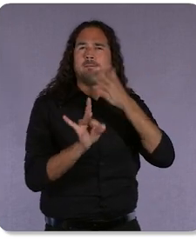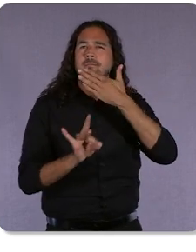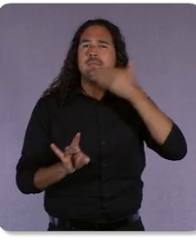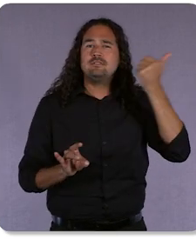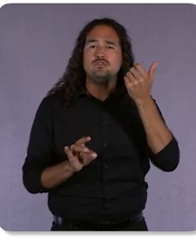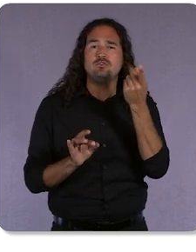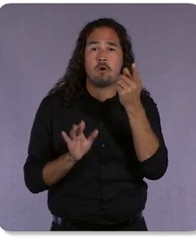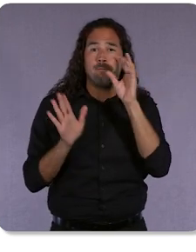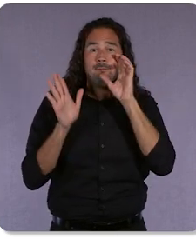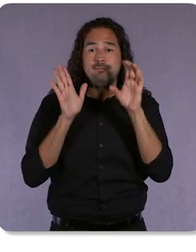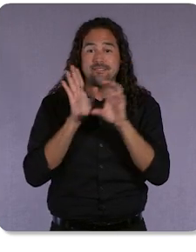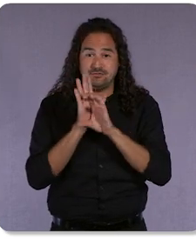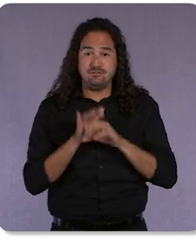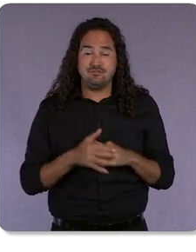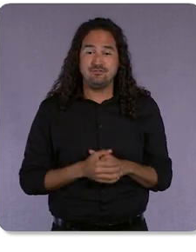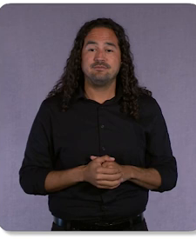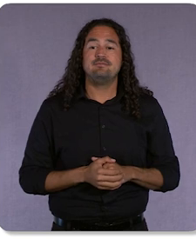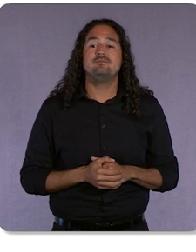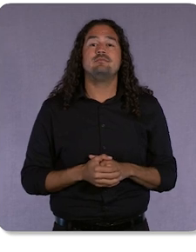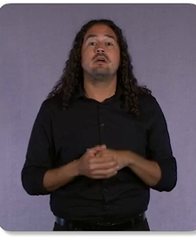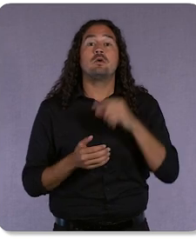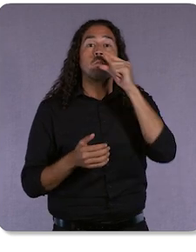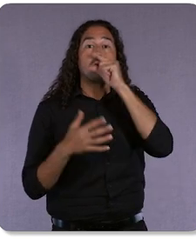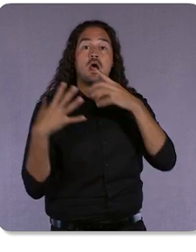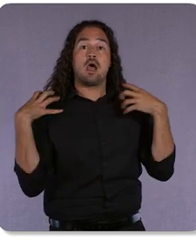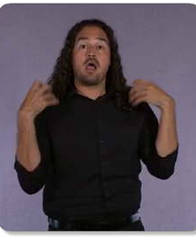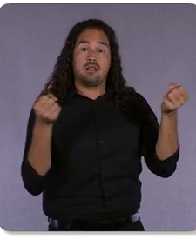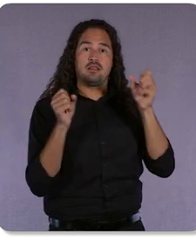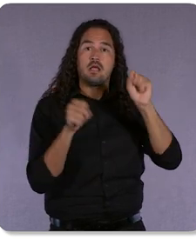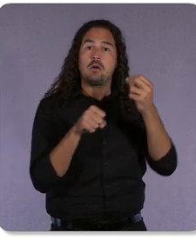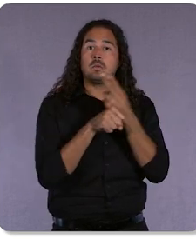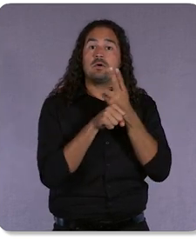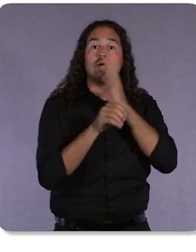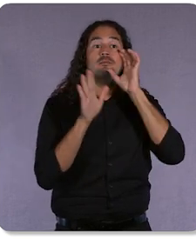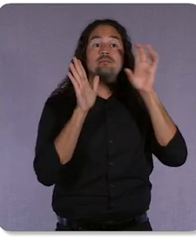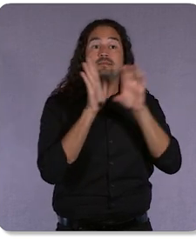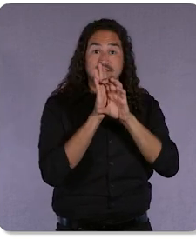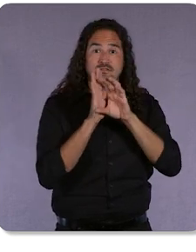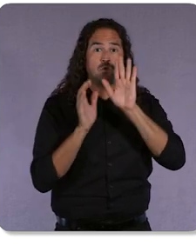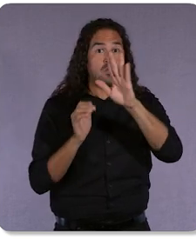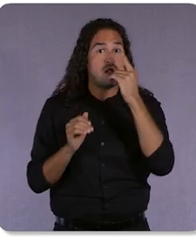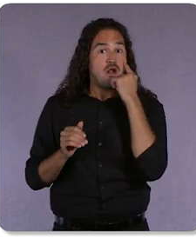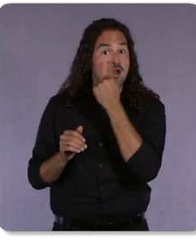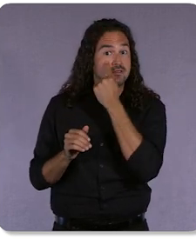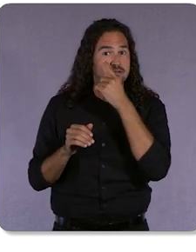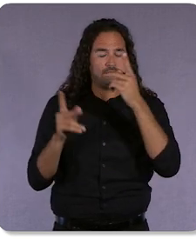And it’s how Google Health uses photos of people’s eyes to make it easier to diagnose diseases